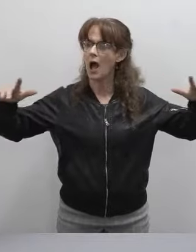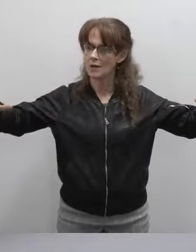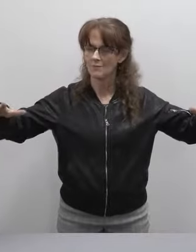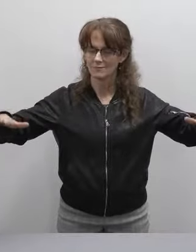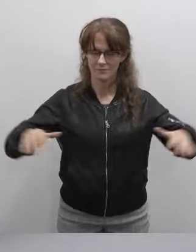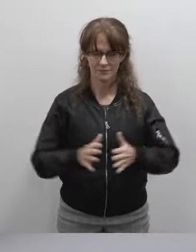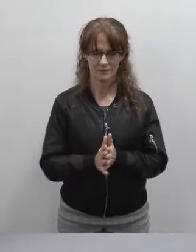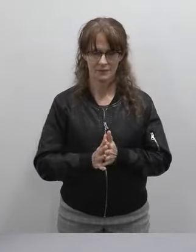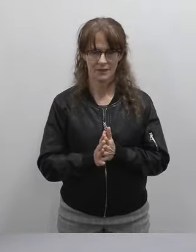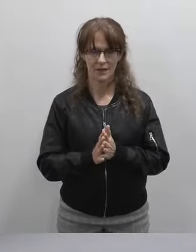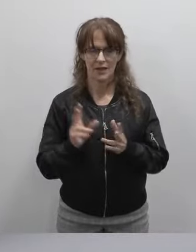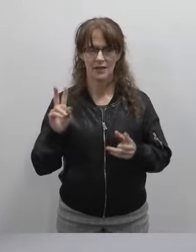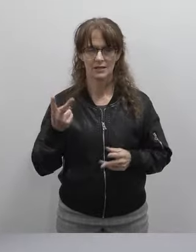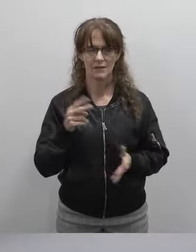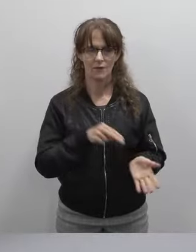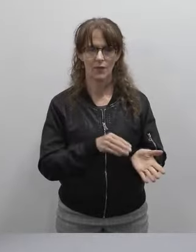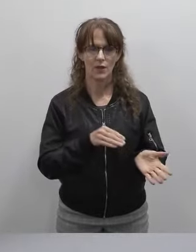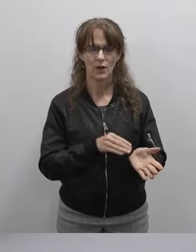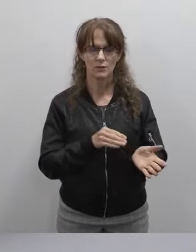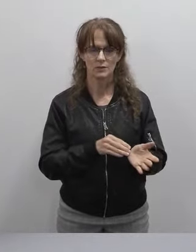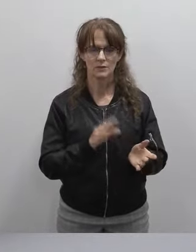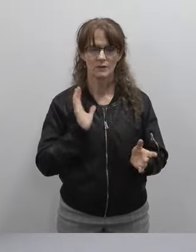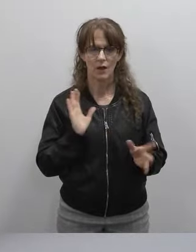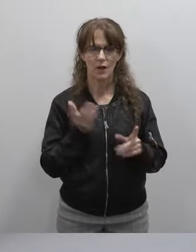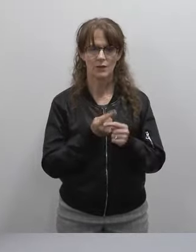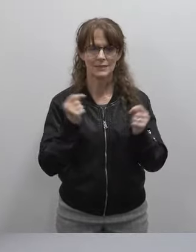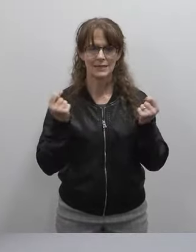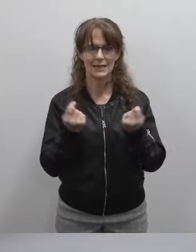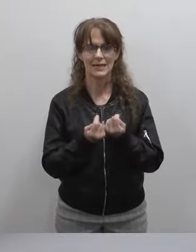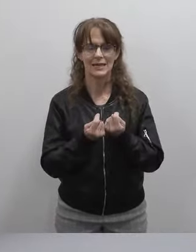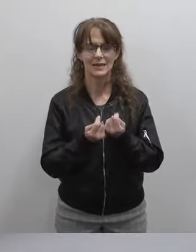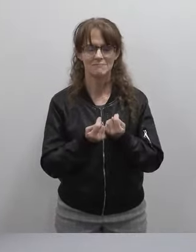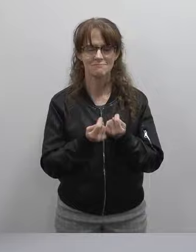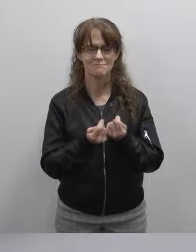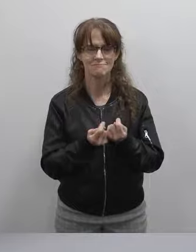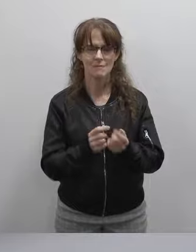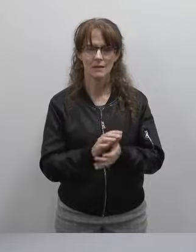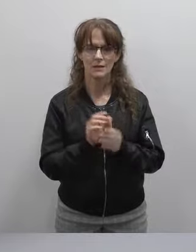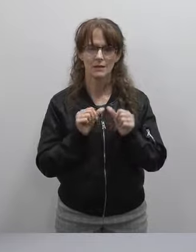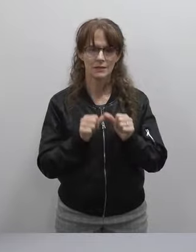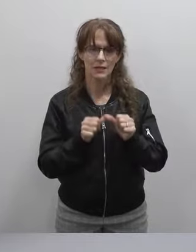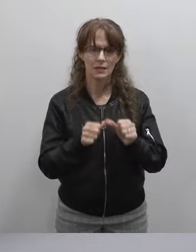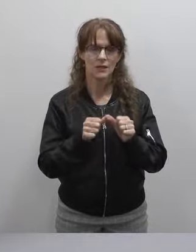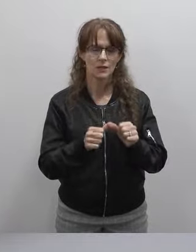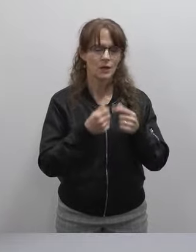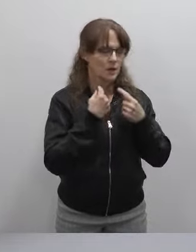And secondly, for our nurses on behalf of our team, just to echo the sentiments that have been shared in the resolution,